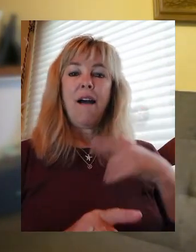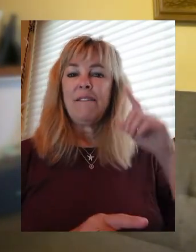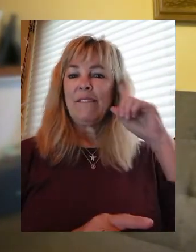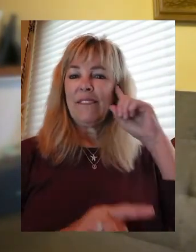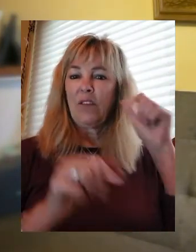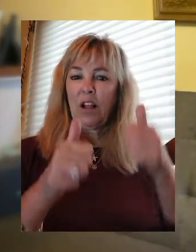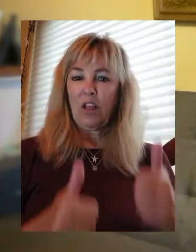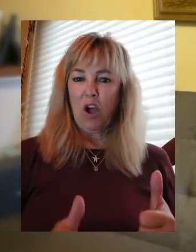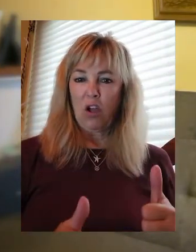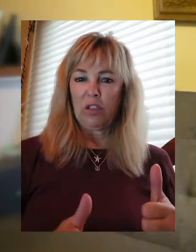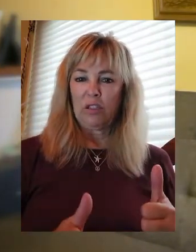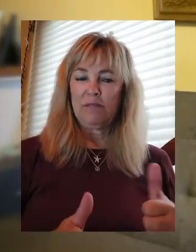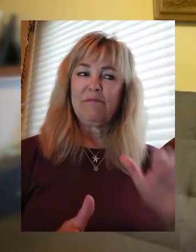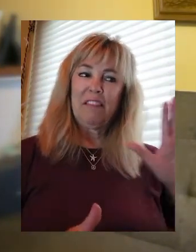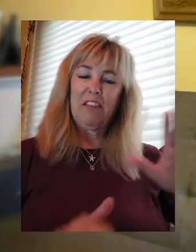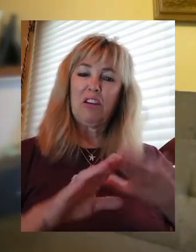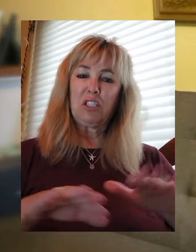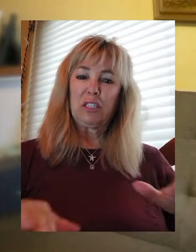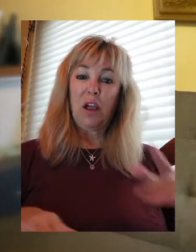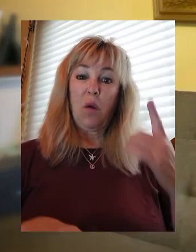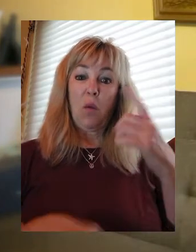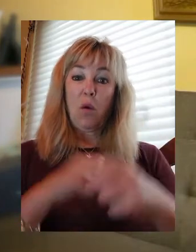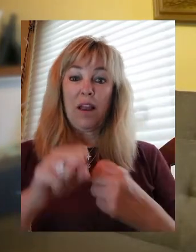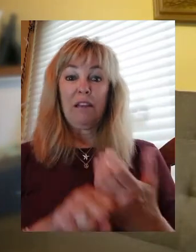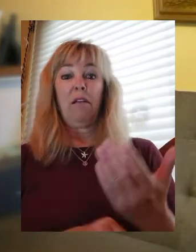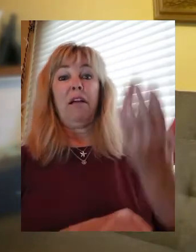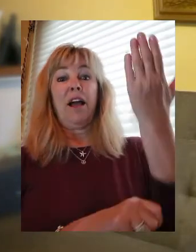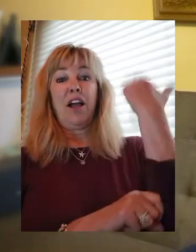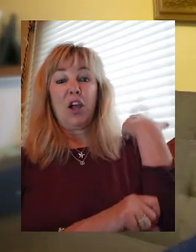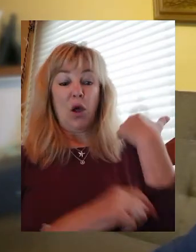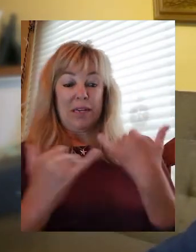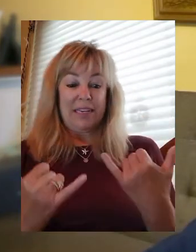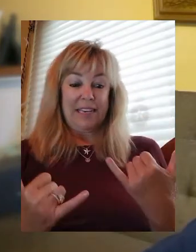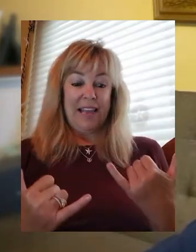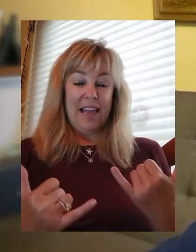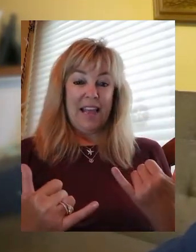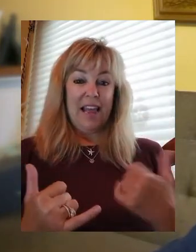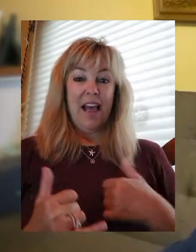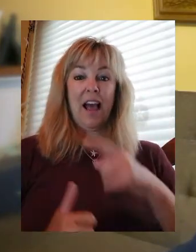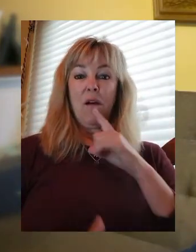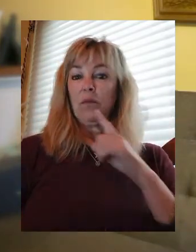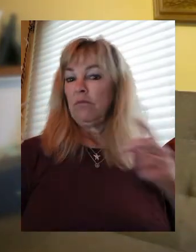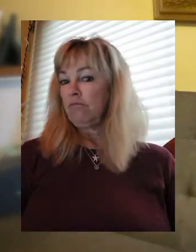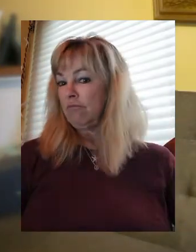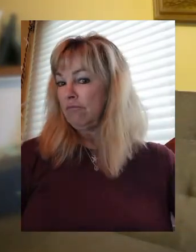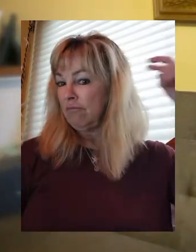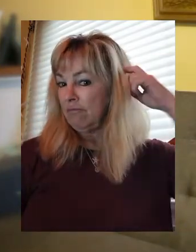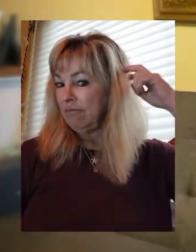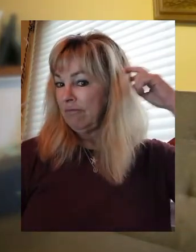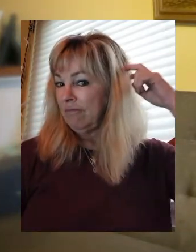A year ago today, I was activated with a cochlear implant on the right side.